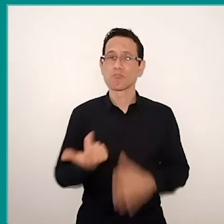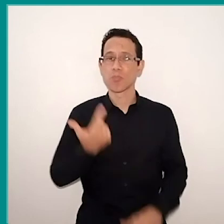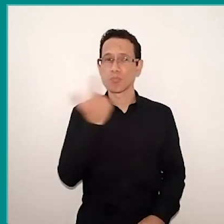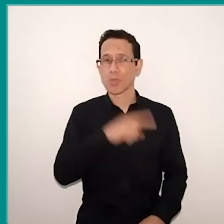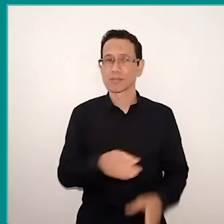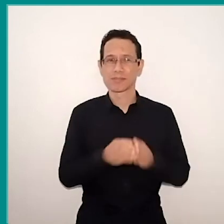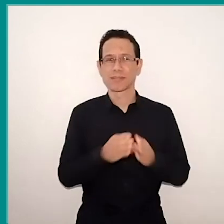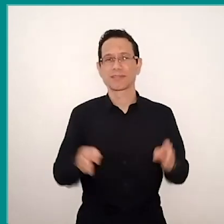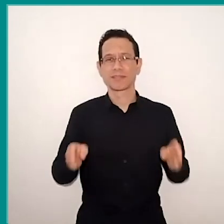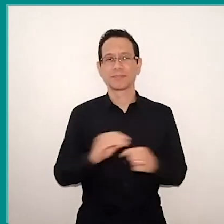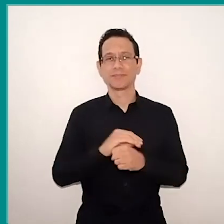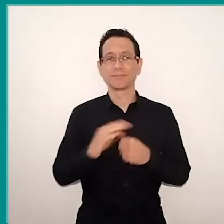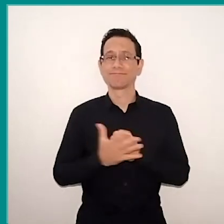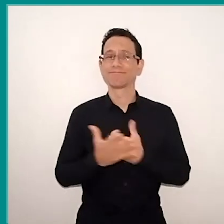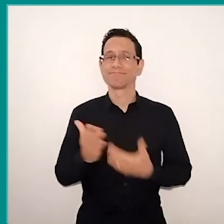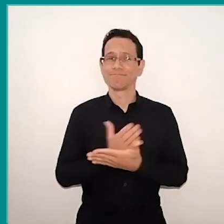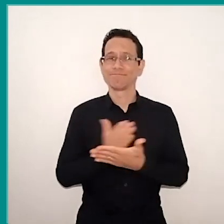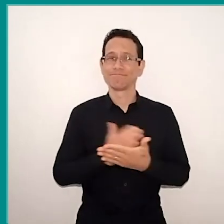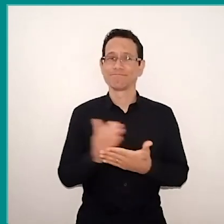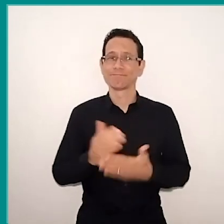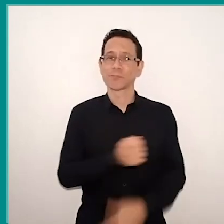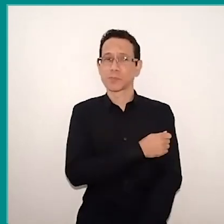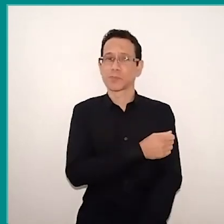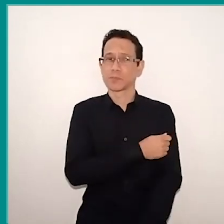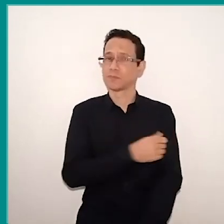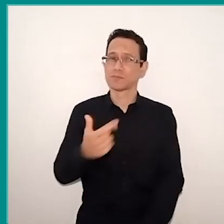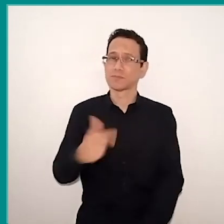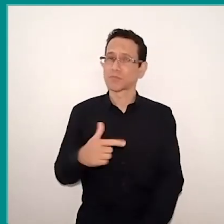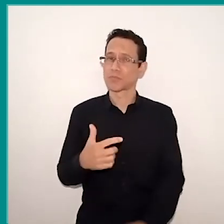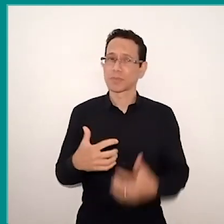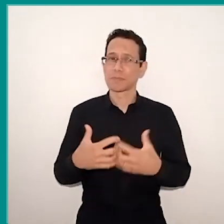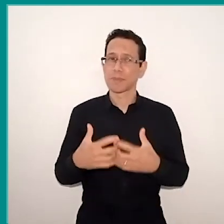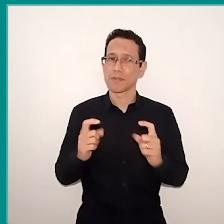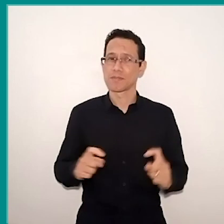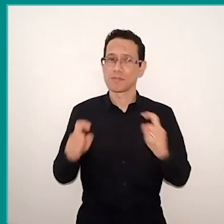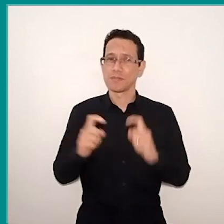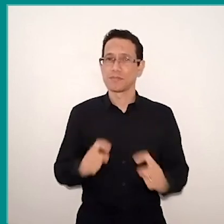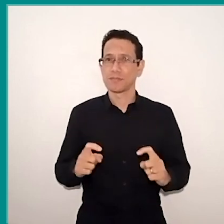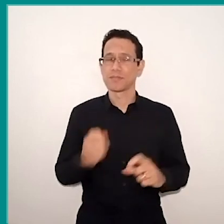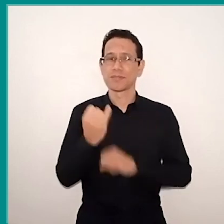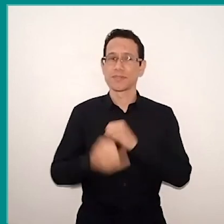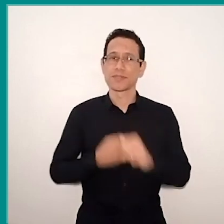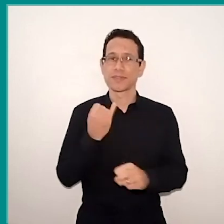the problem of some students not have this access of equipment, of internet, of connectivity, let's talk like this,